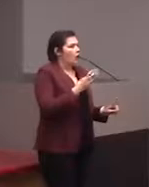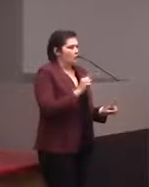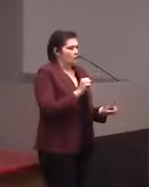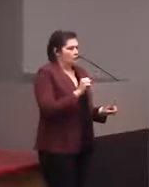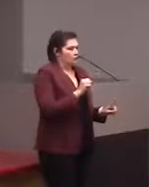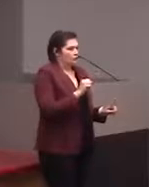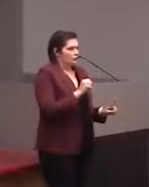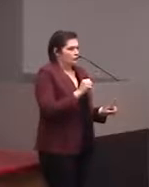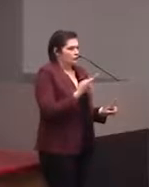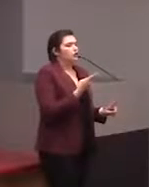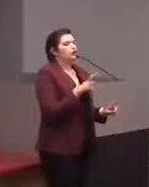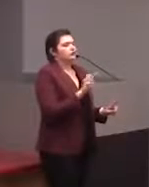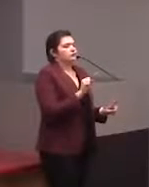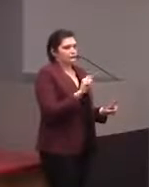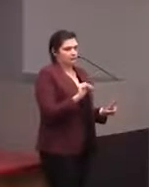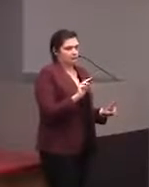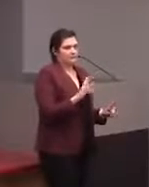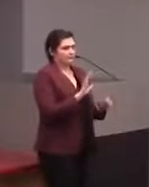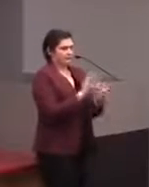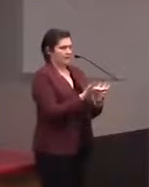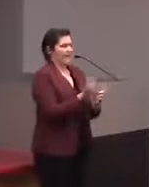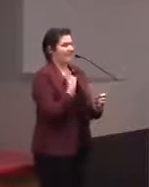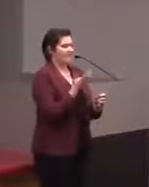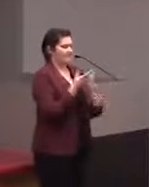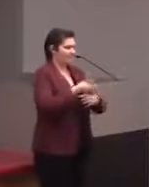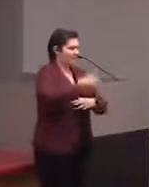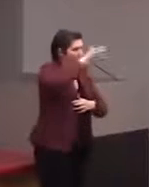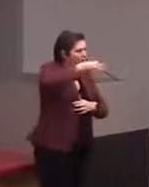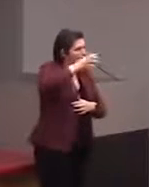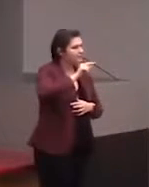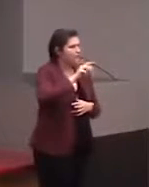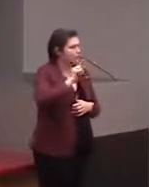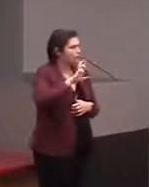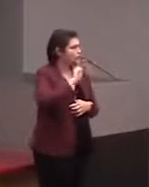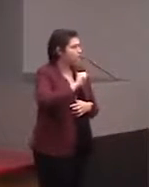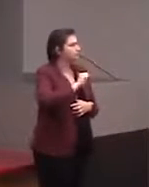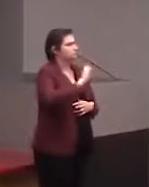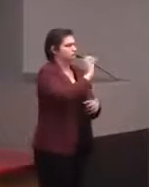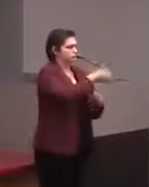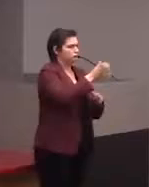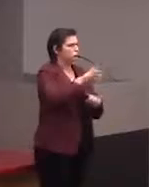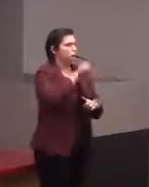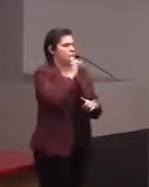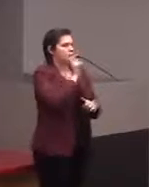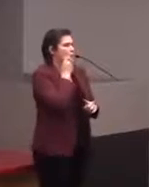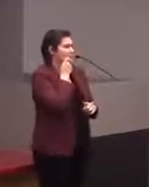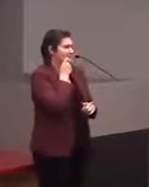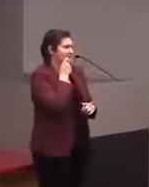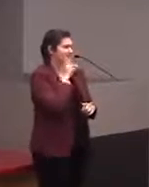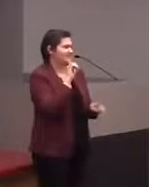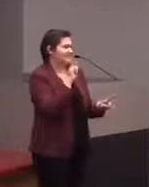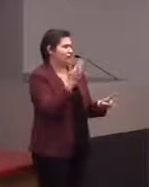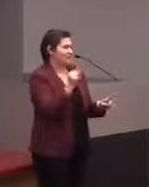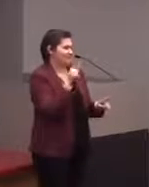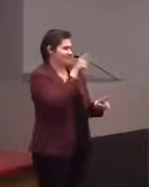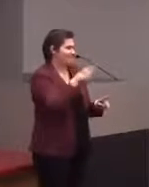And then there's the Castle and it has all the turrets and all the towers and all of that which is, like, super cool. Those buildings are actually touch-responsive